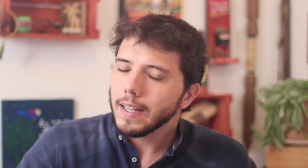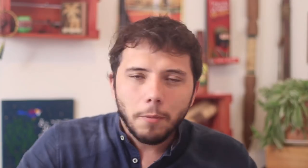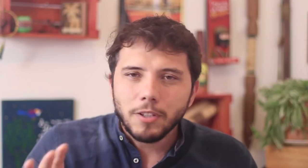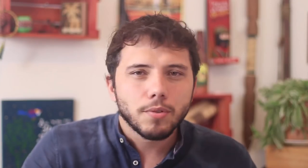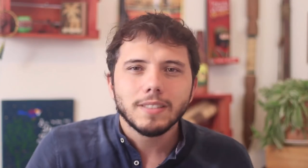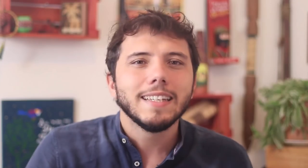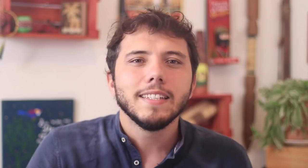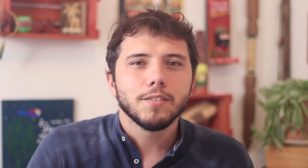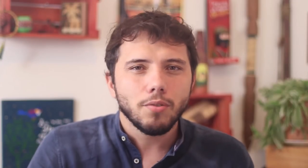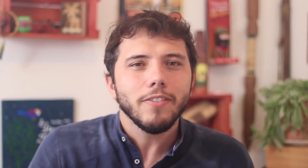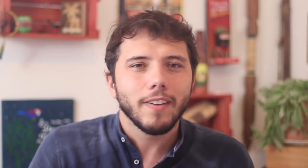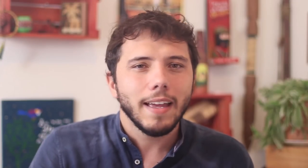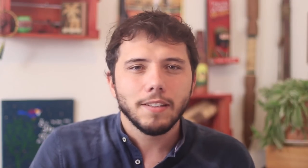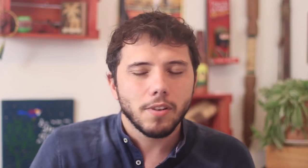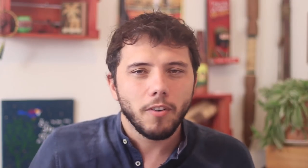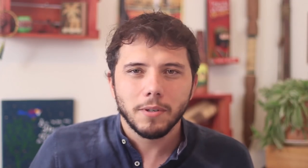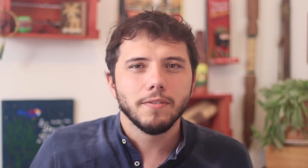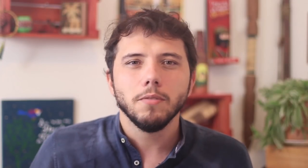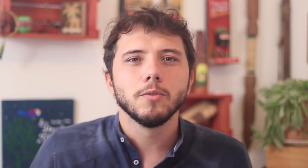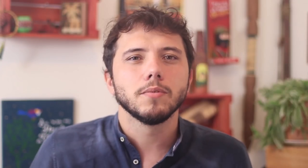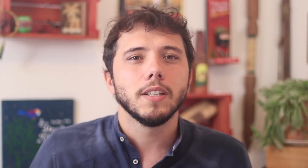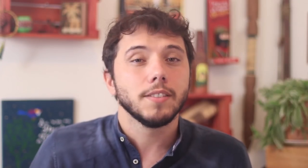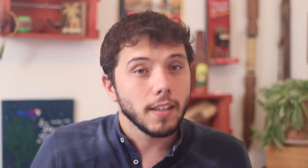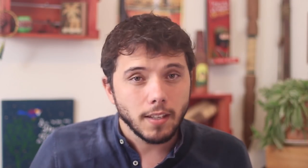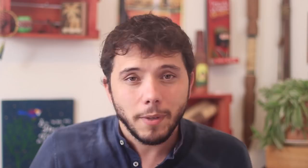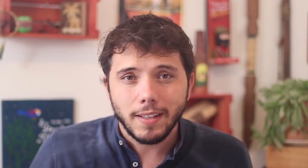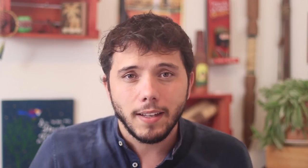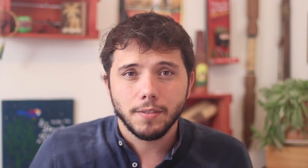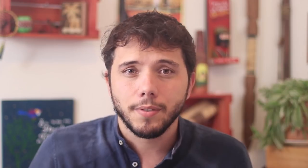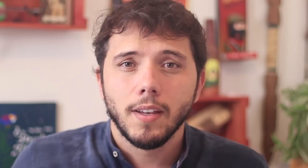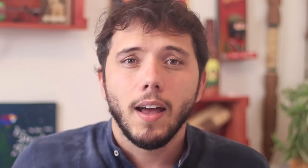Each person has their faith and their way of seeing the world and we have to respect that.